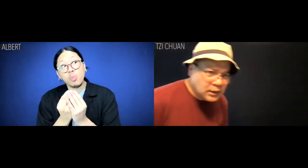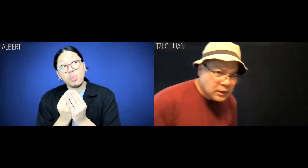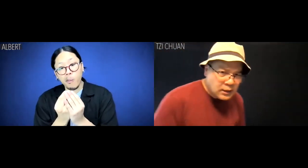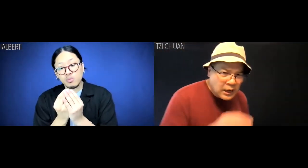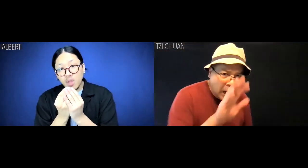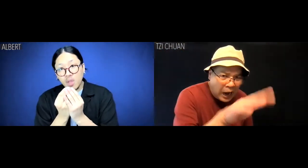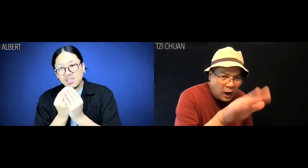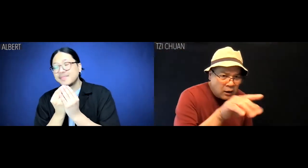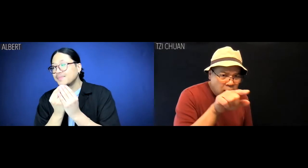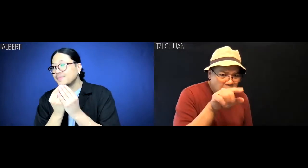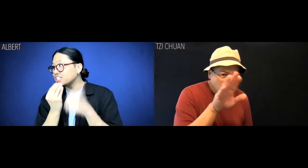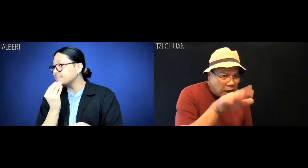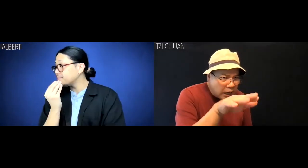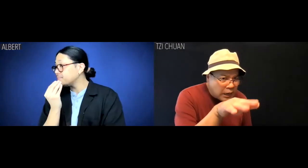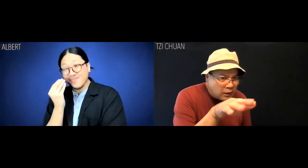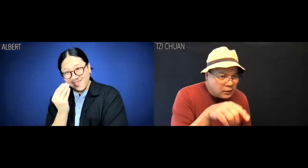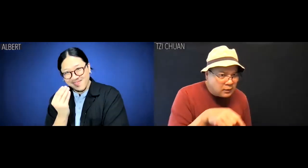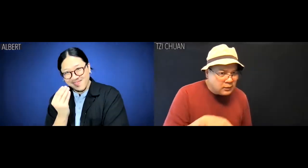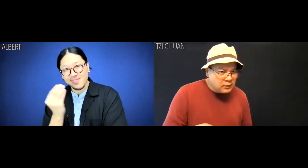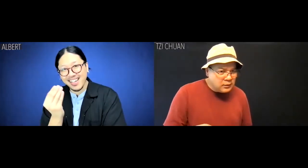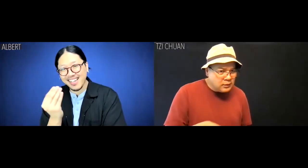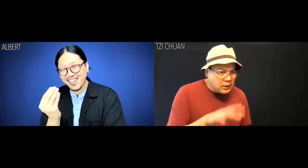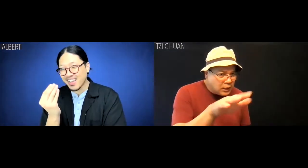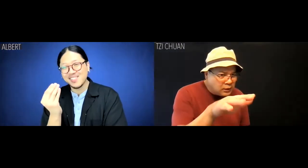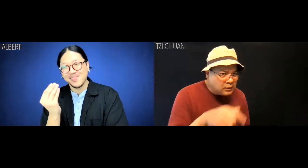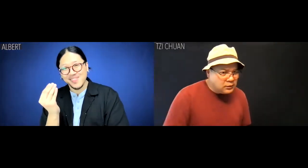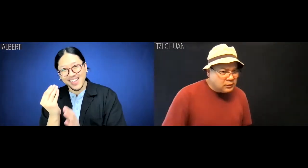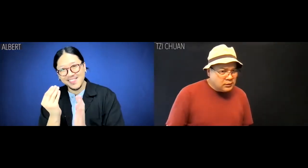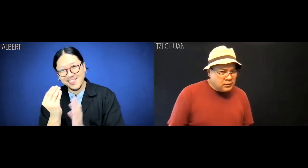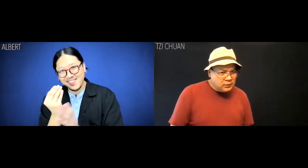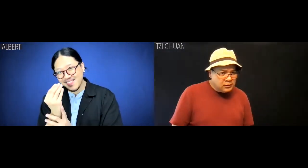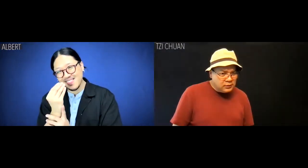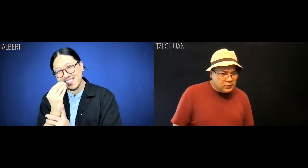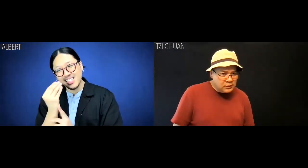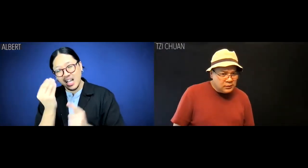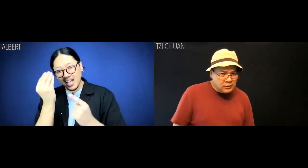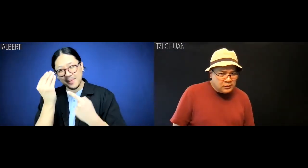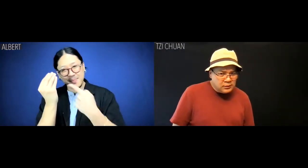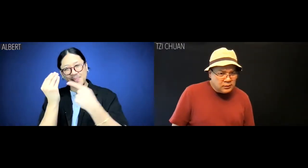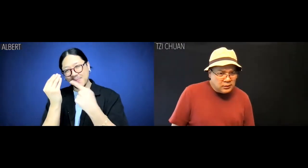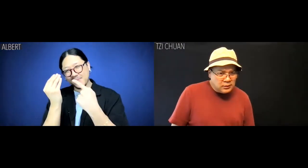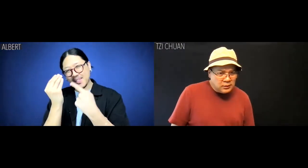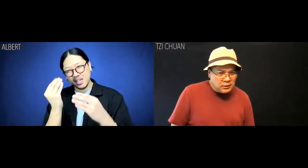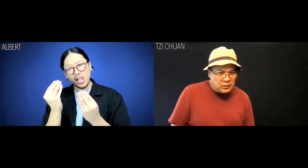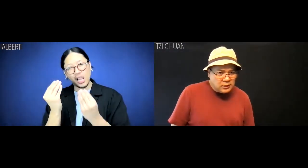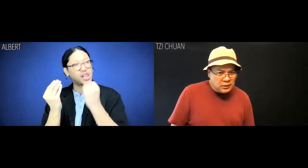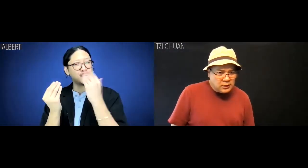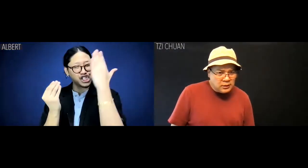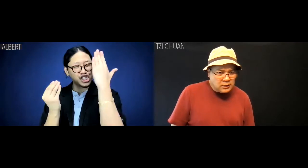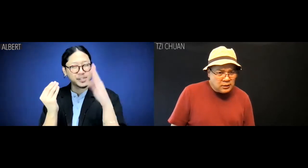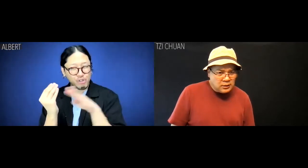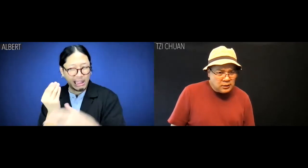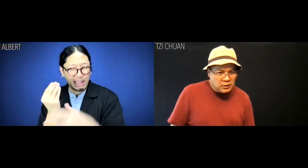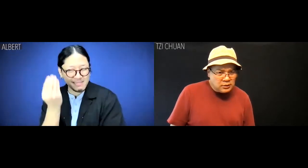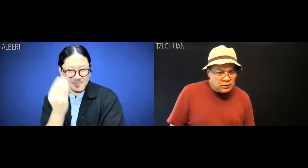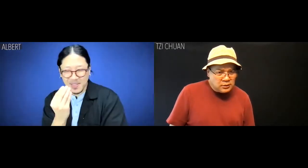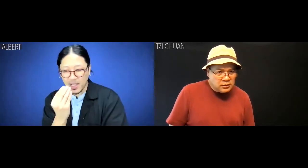Tzi Chuan: Hey! Hey! Albert: Oh, crap Albert: Lunch, I'm on lunch break.